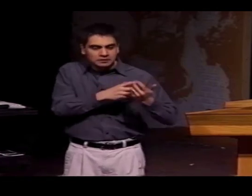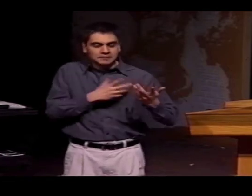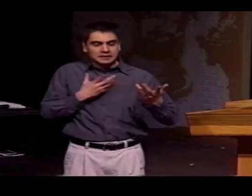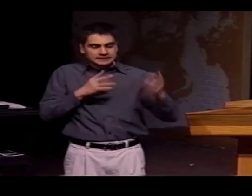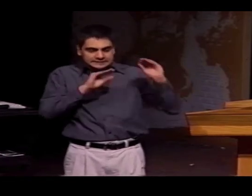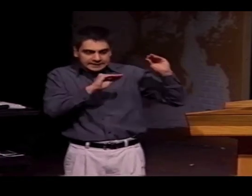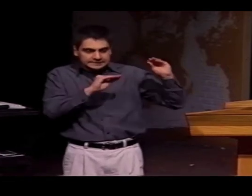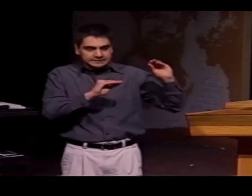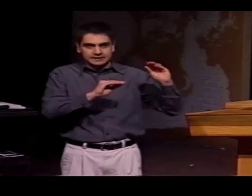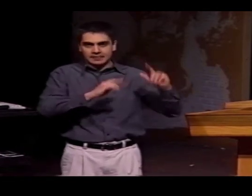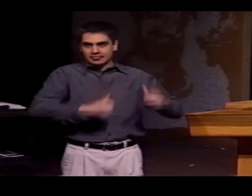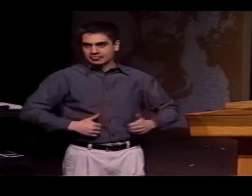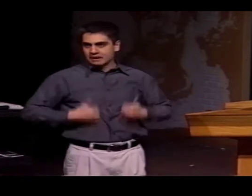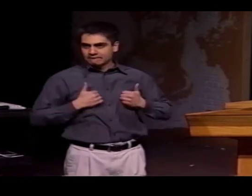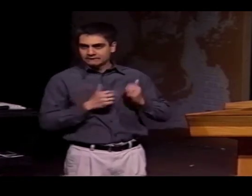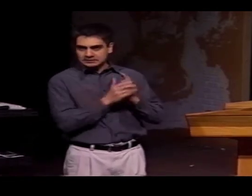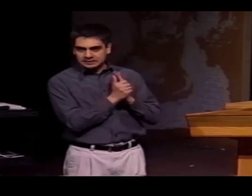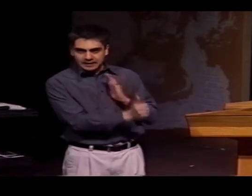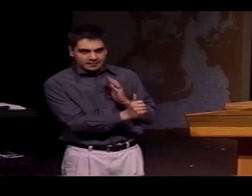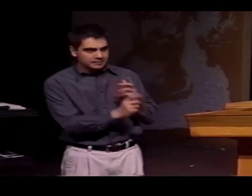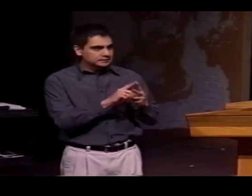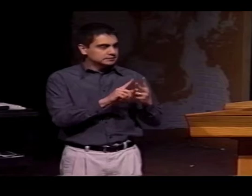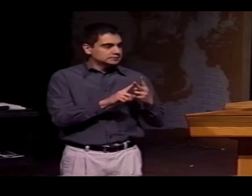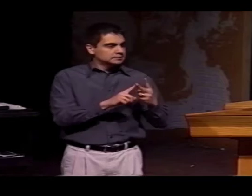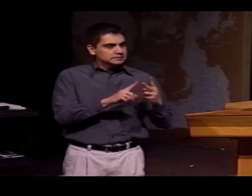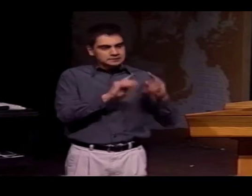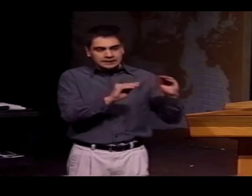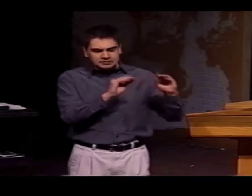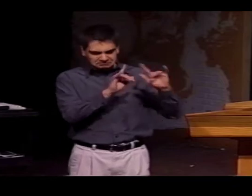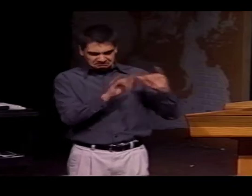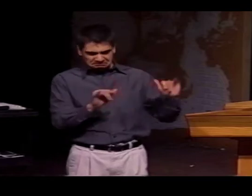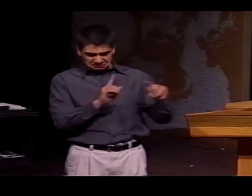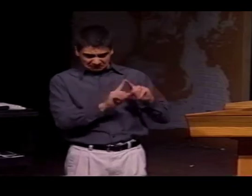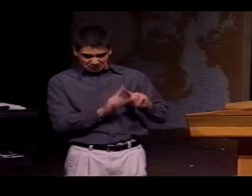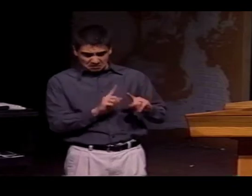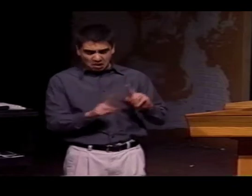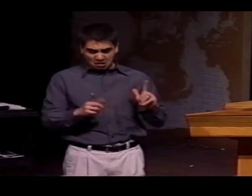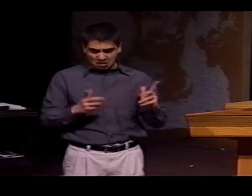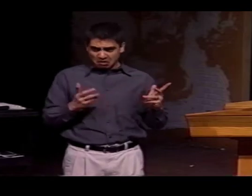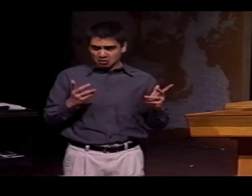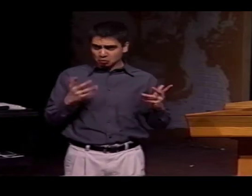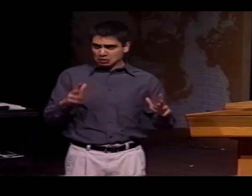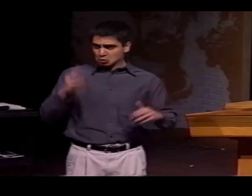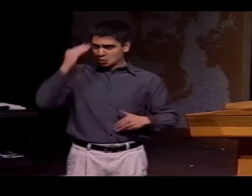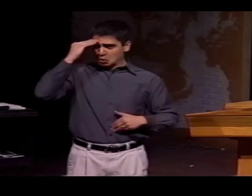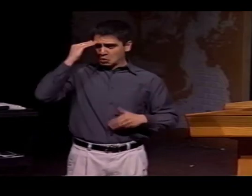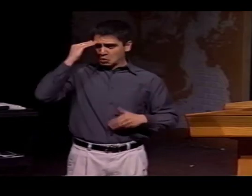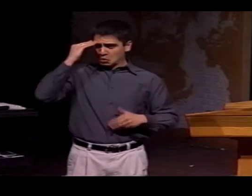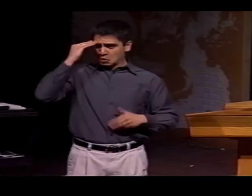THERE ARE MANY DIFFERENT ADVOCACY PROGRAMS FOR DEAF PEOPLE IN THOSE AREAS TEACHING LIFE SKILLS, INDEPENDENT LIVING SKILLS.